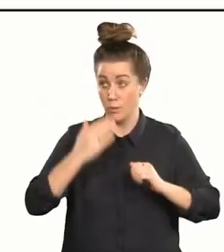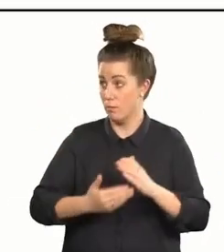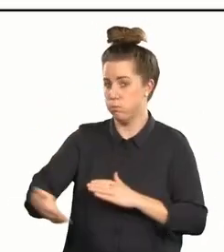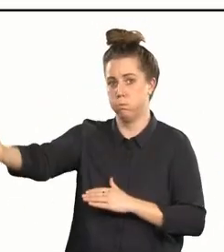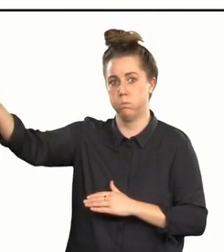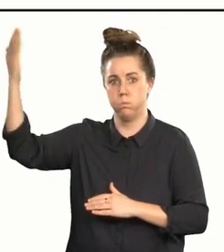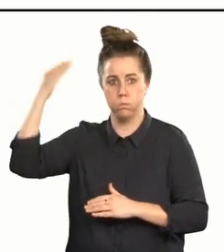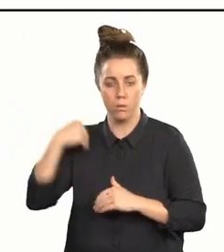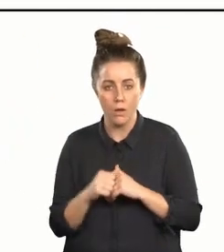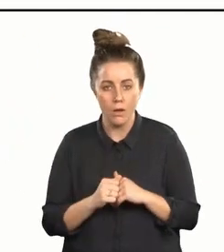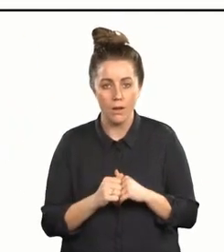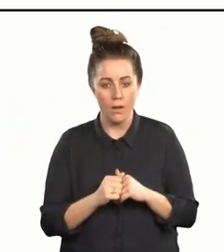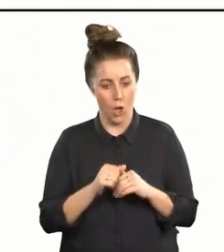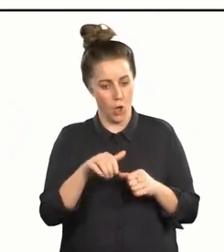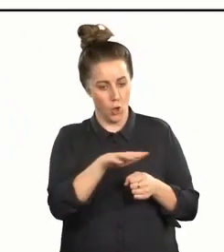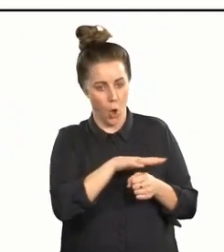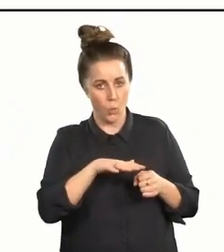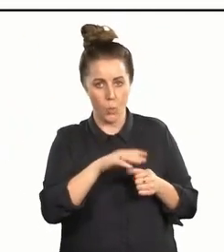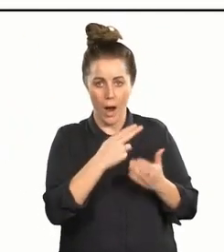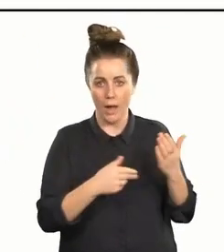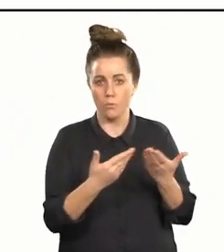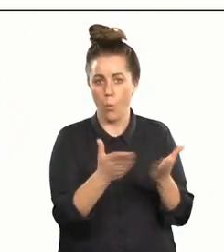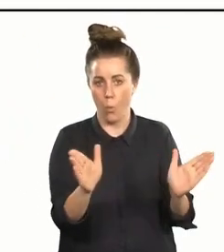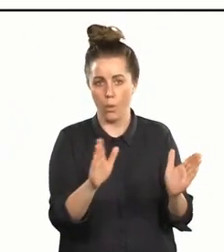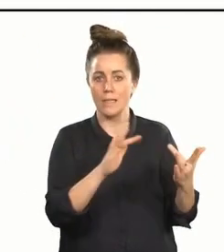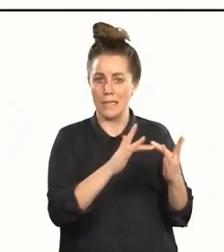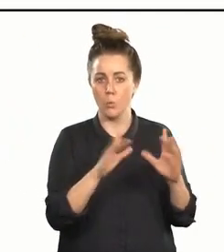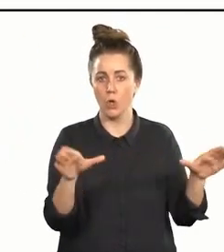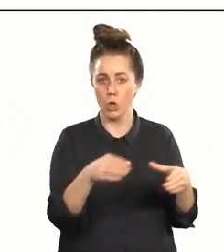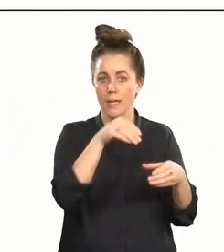I've been a member of the local Arts for All network, experiencing